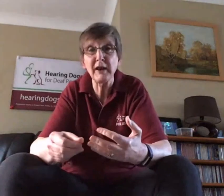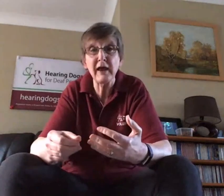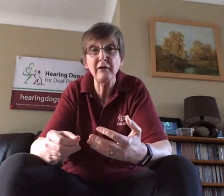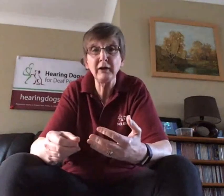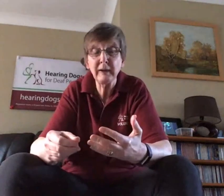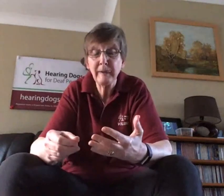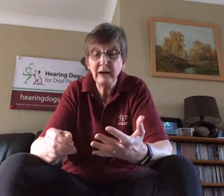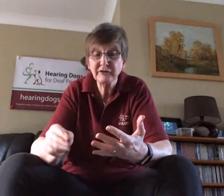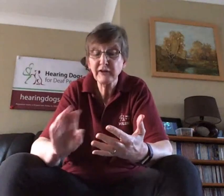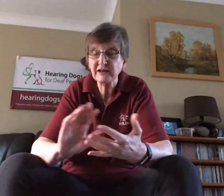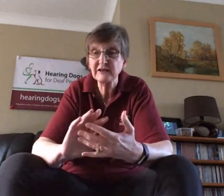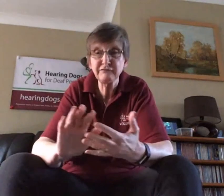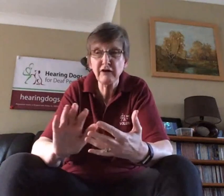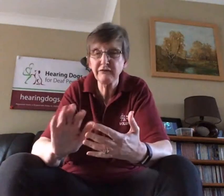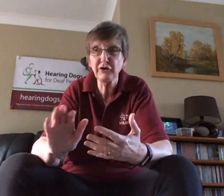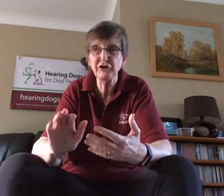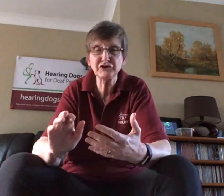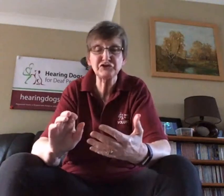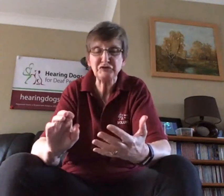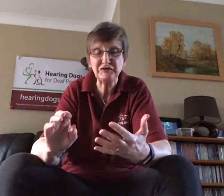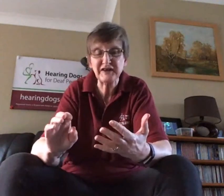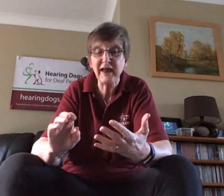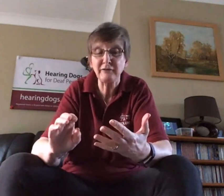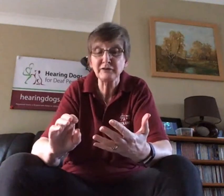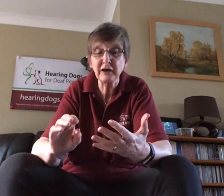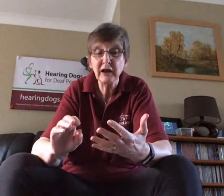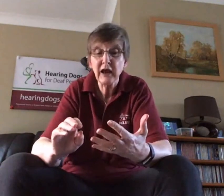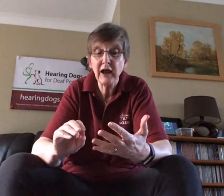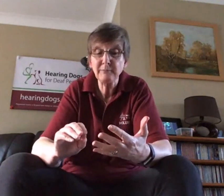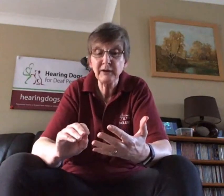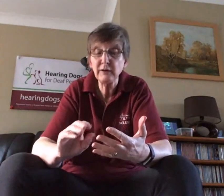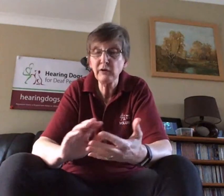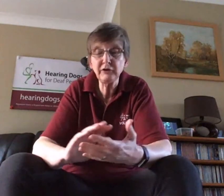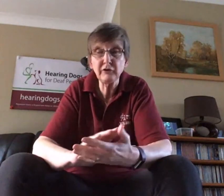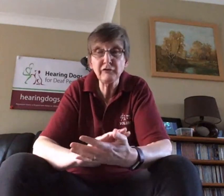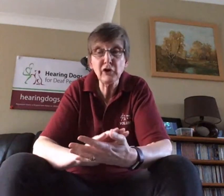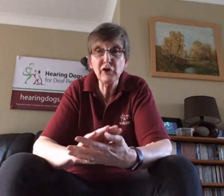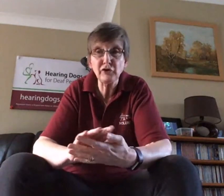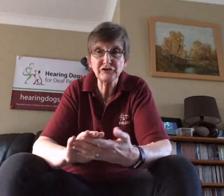now so that's his very first sort of sound and but he will do it for lots of different